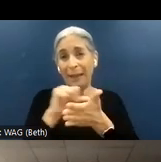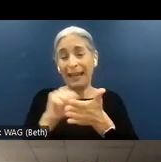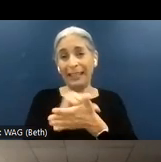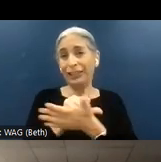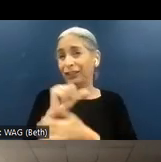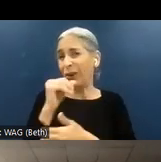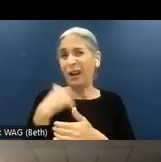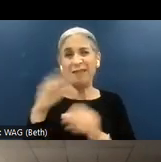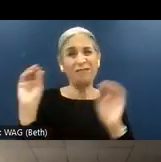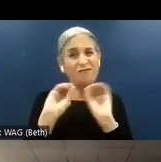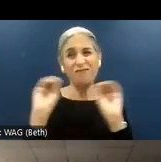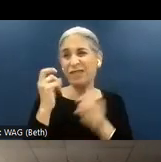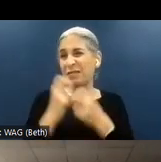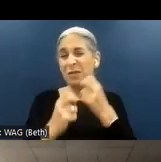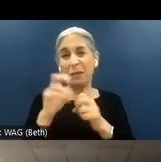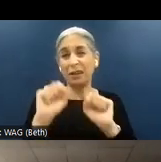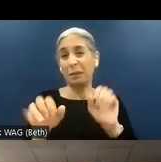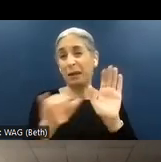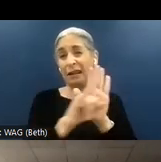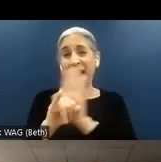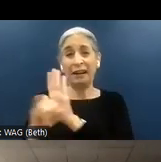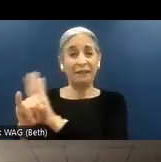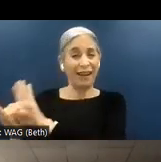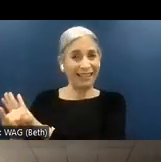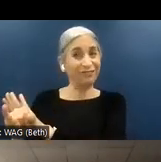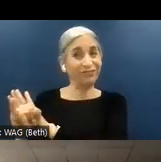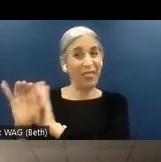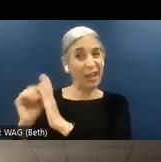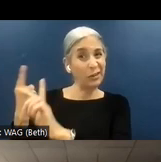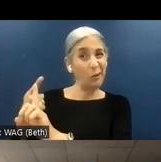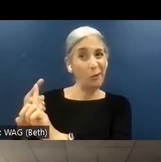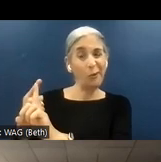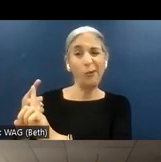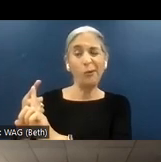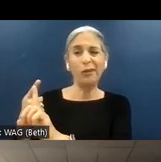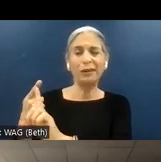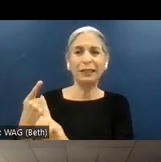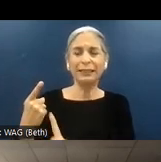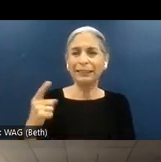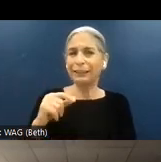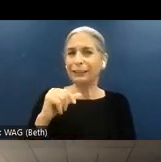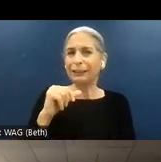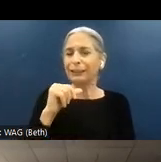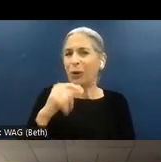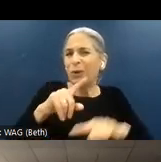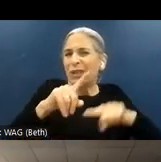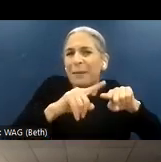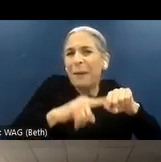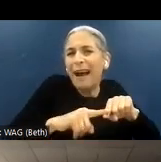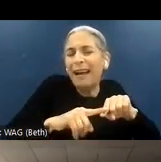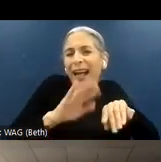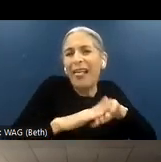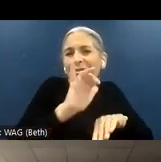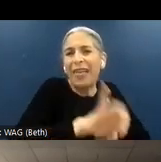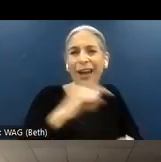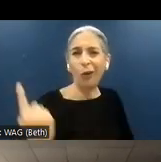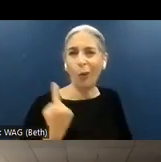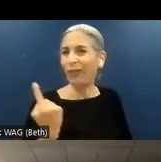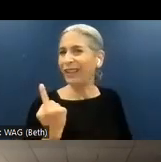any issues that can be identified automatically. But do not just rely on it. But we agree that